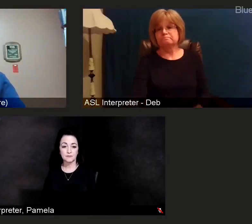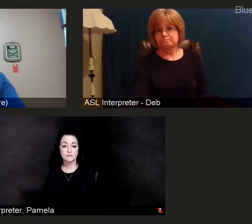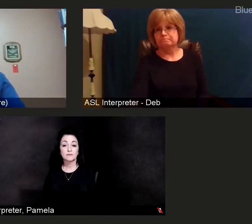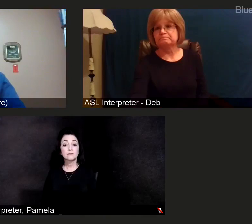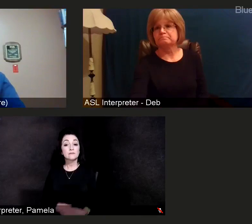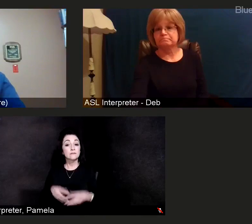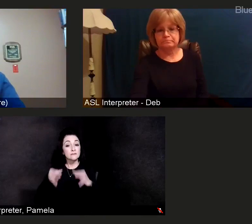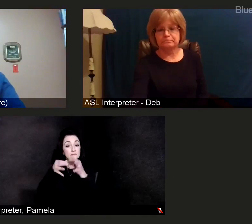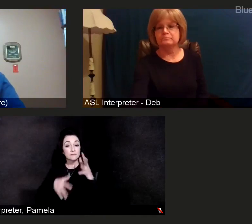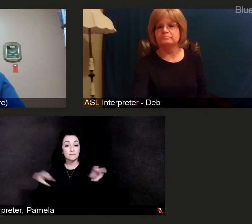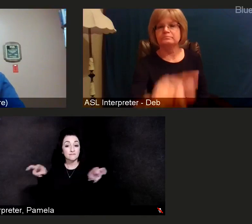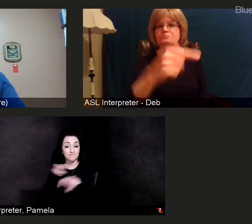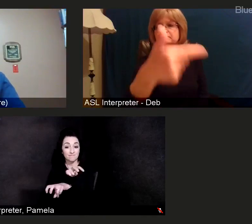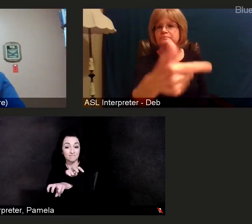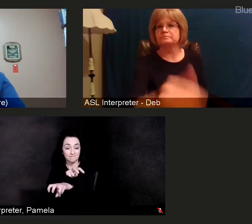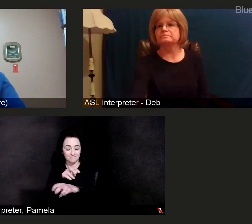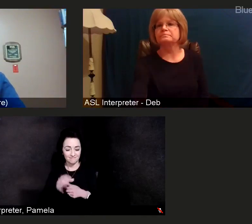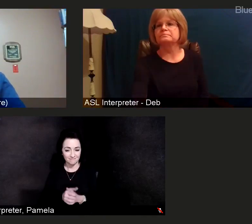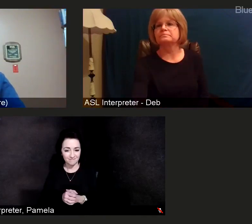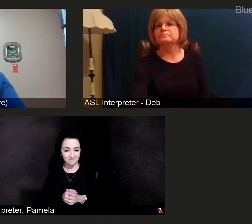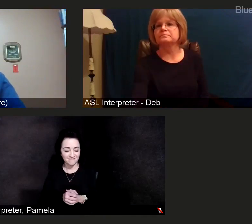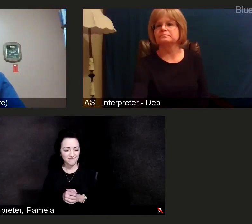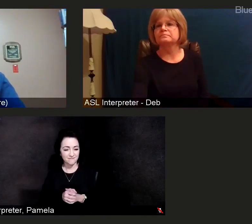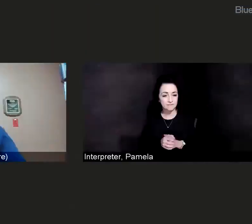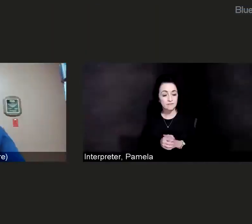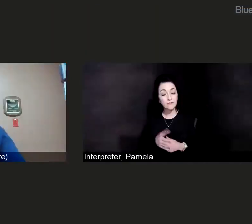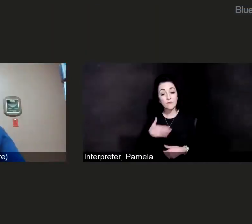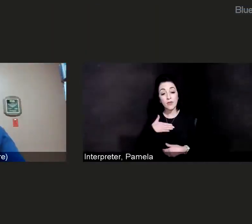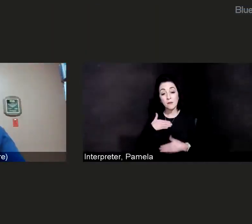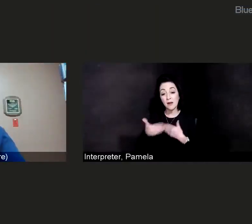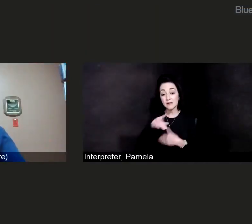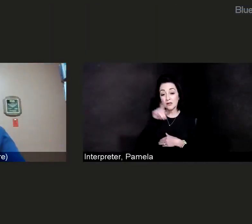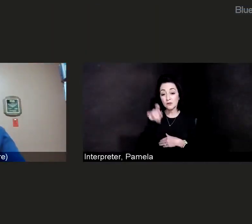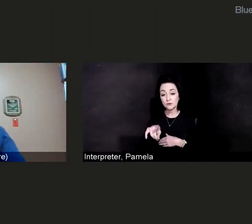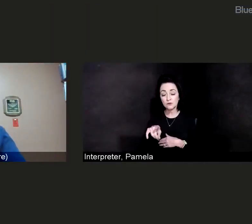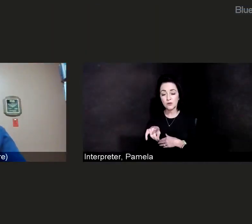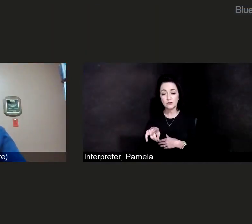My next question is, my loved one is my caregiver.